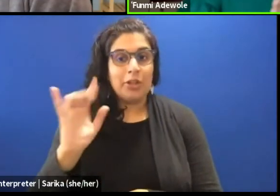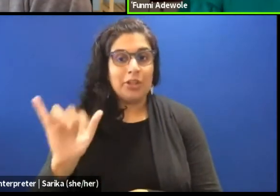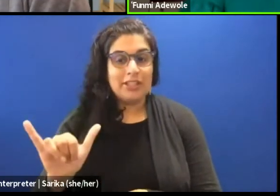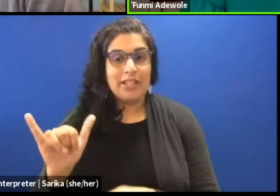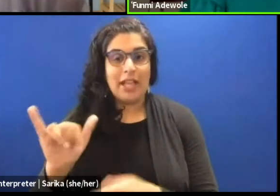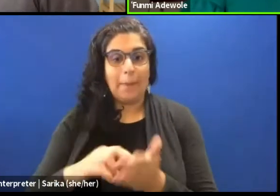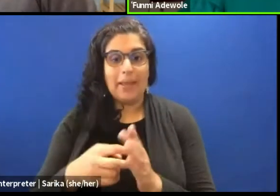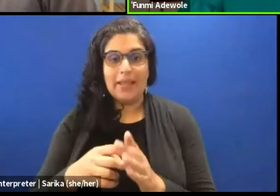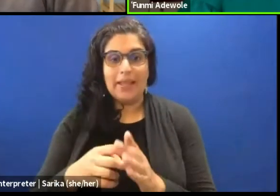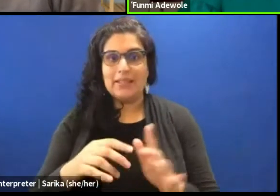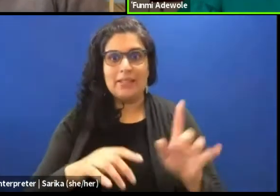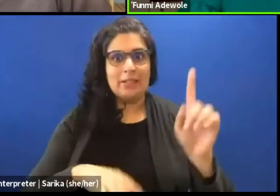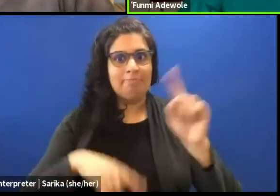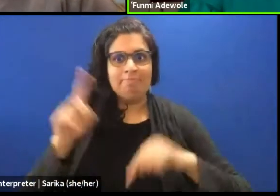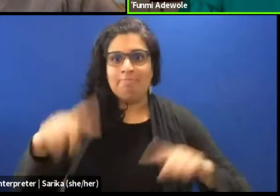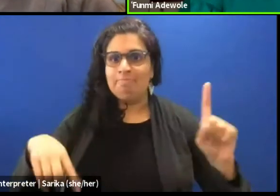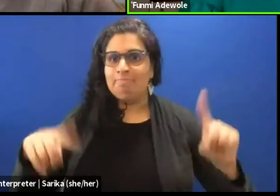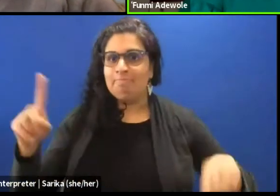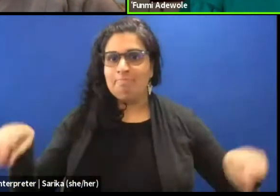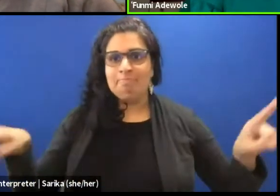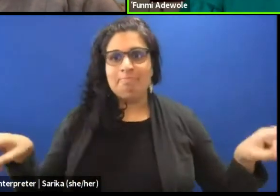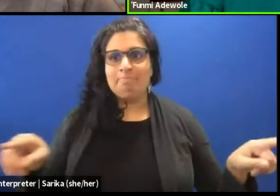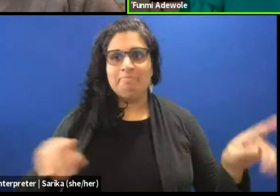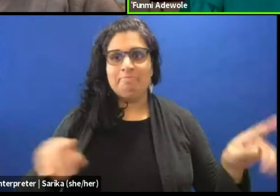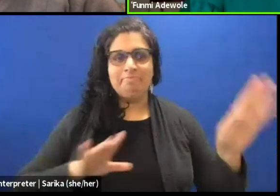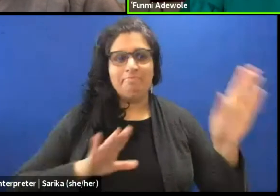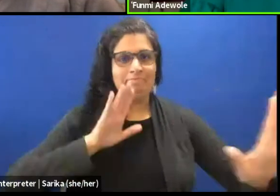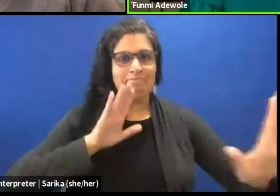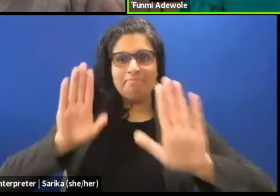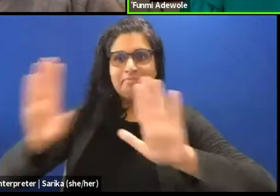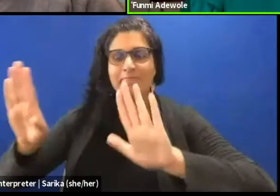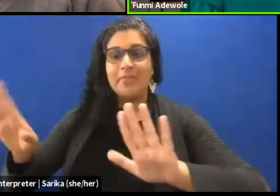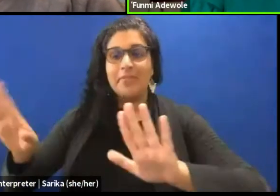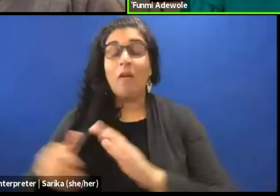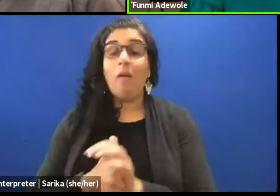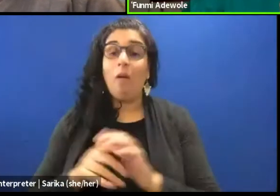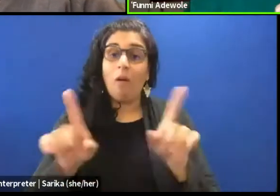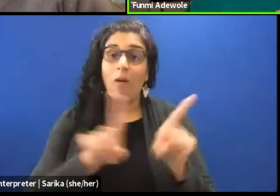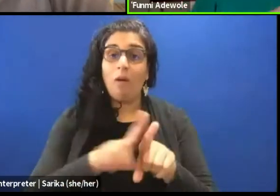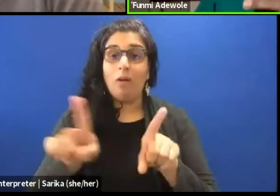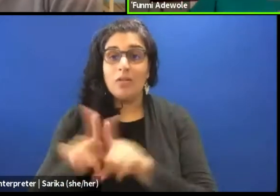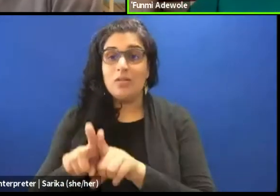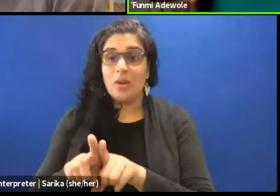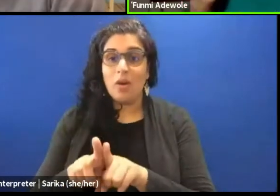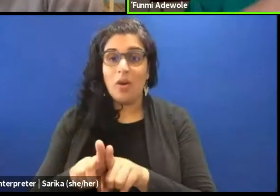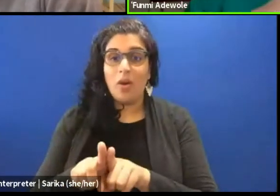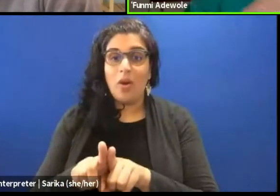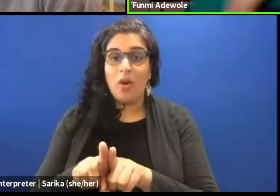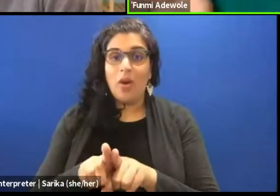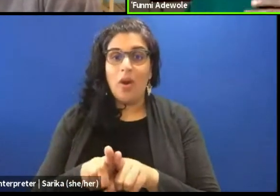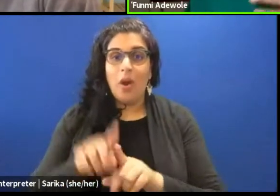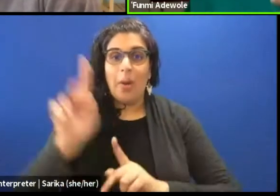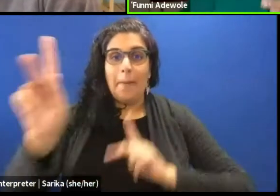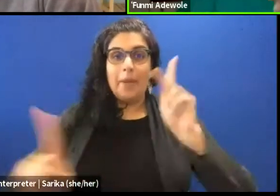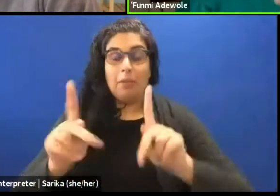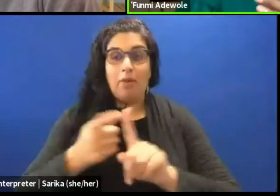and it also means different things to people coming from different areas of performance.